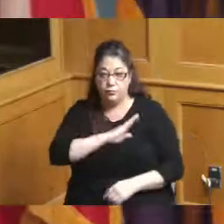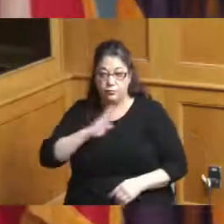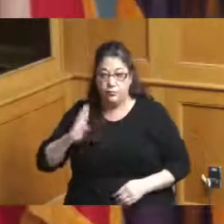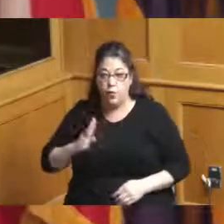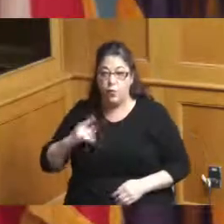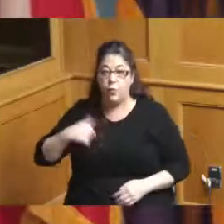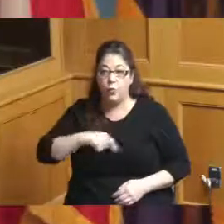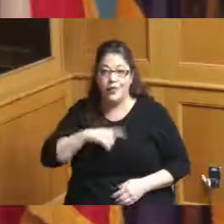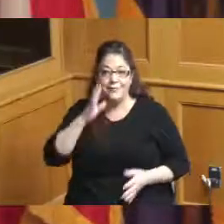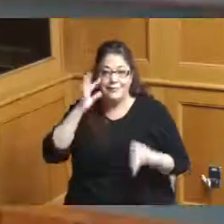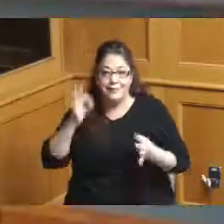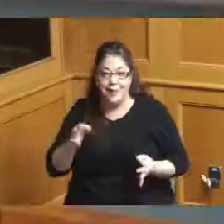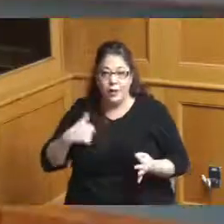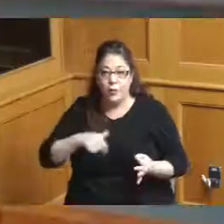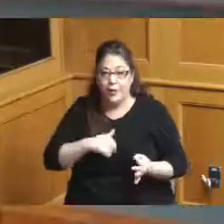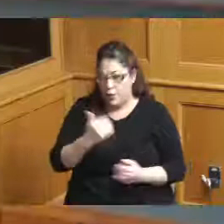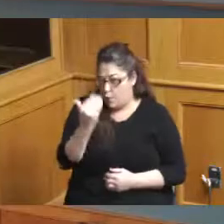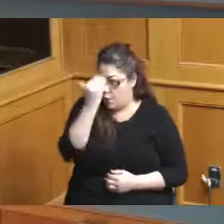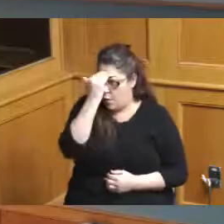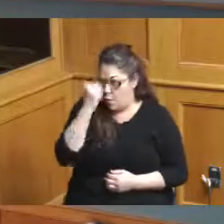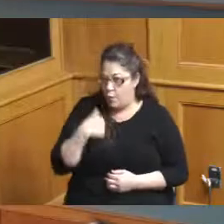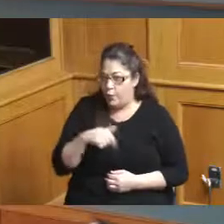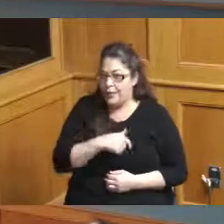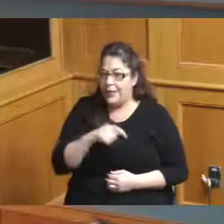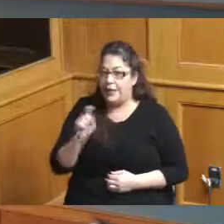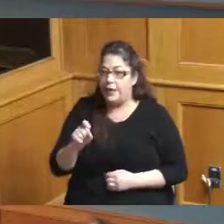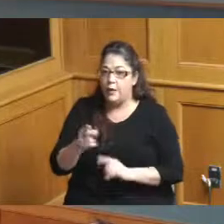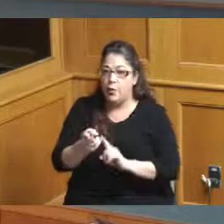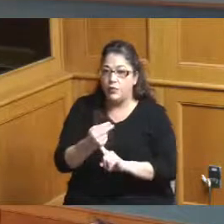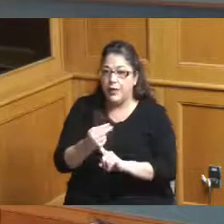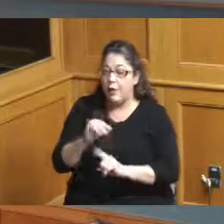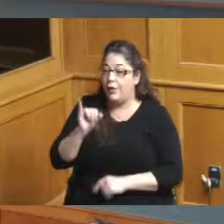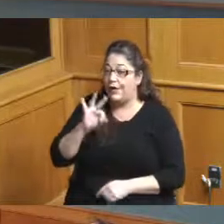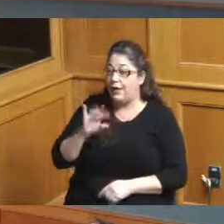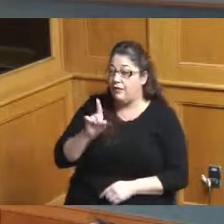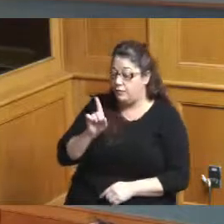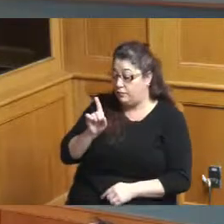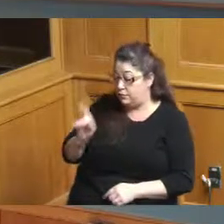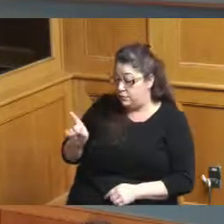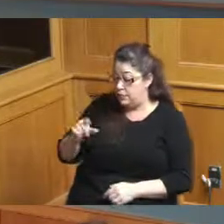know that we're in need of a headquarter hotel now whether or not you looked at it as you know as you